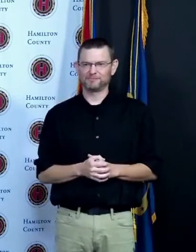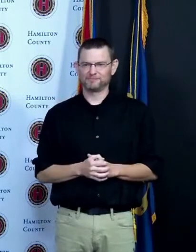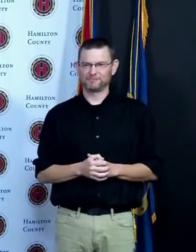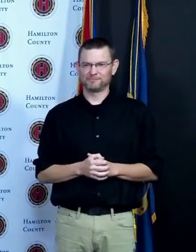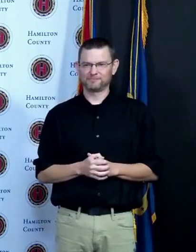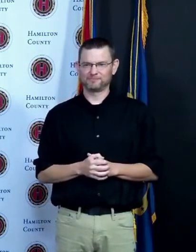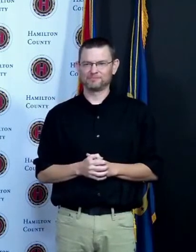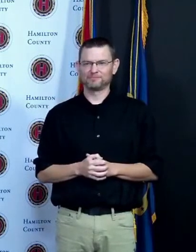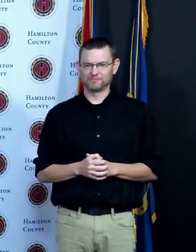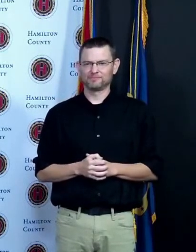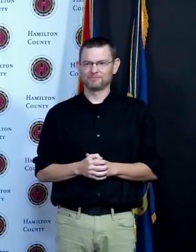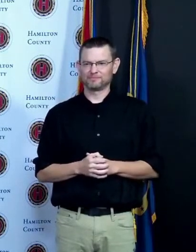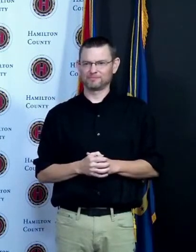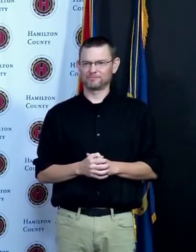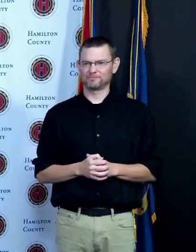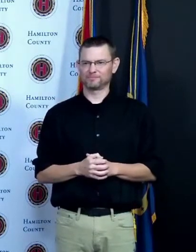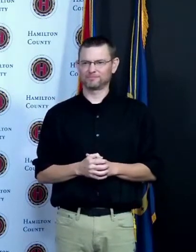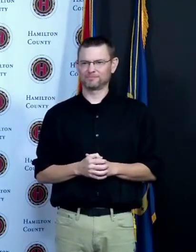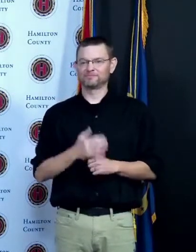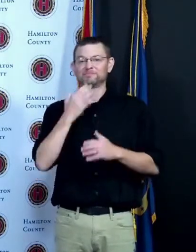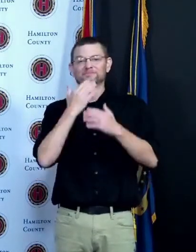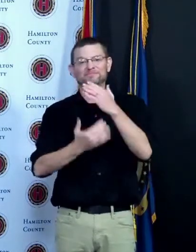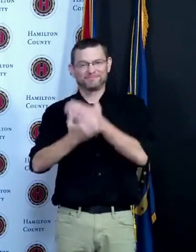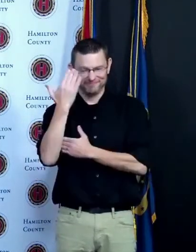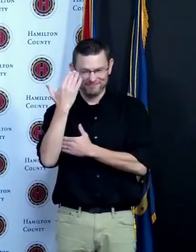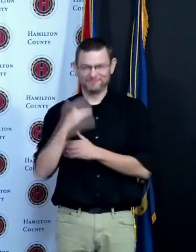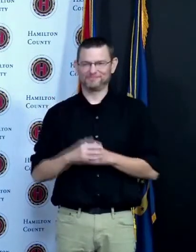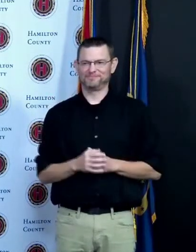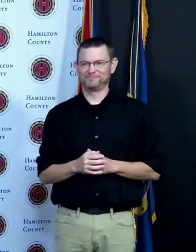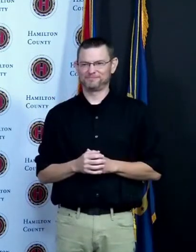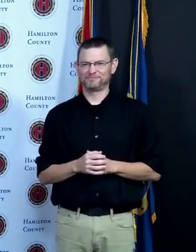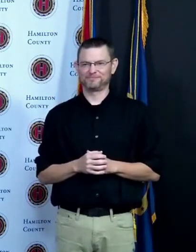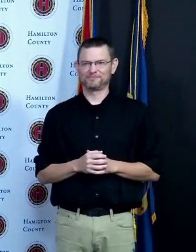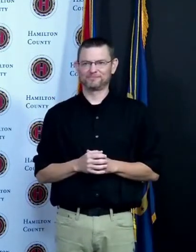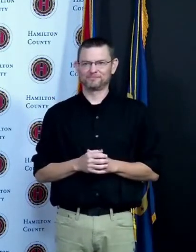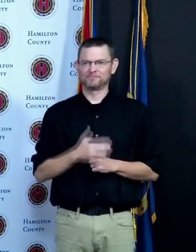good morning I'm continued to be pleased with the number of folks in Hamilton County that